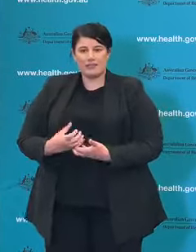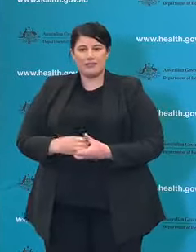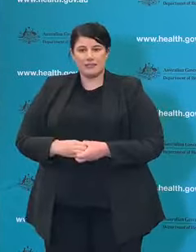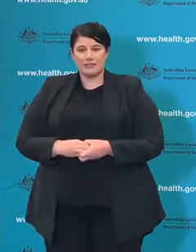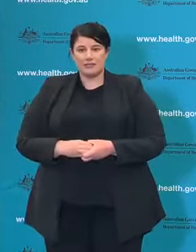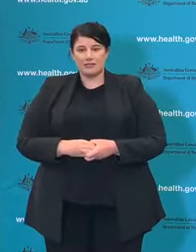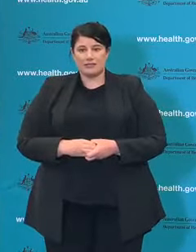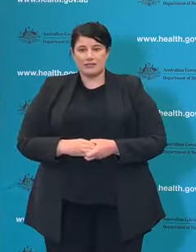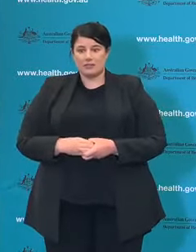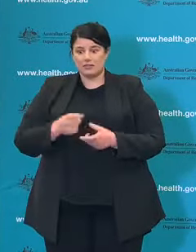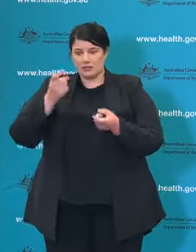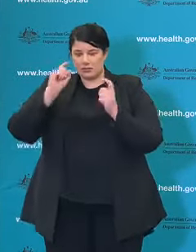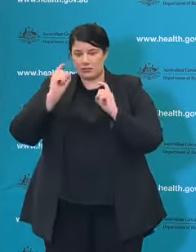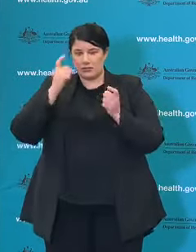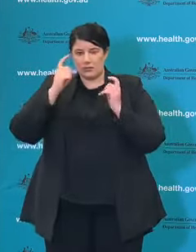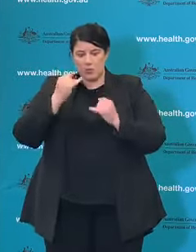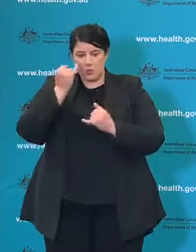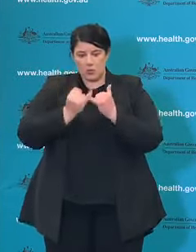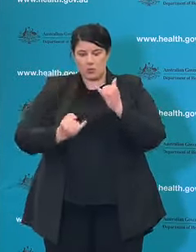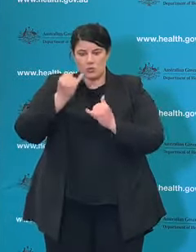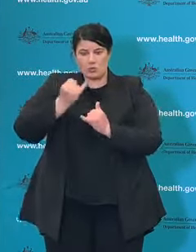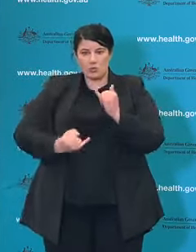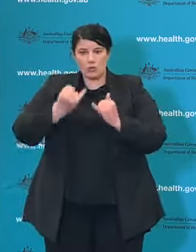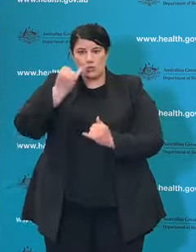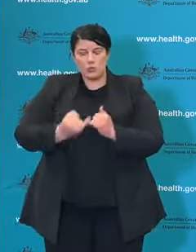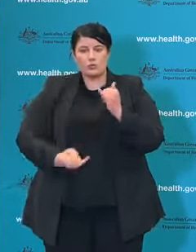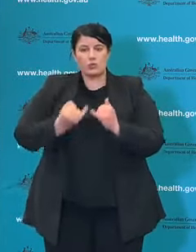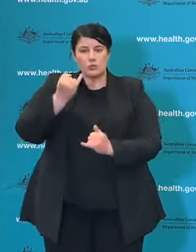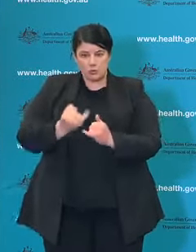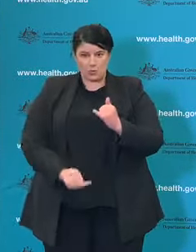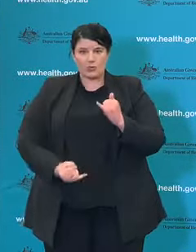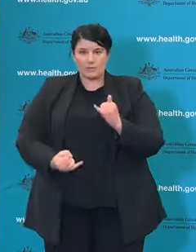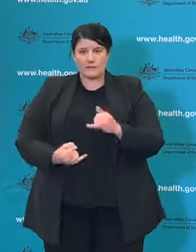anxiety moving to something that can be constantly there and stay there